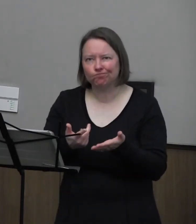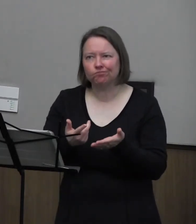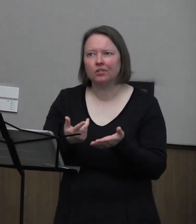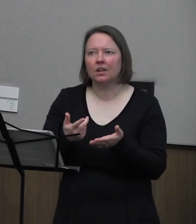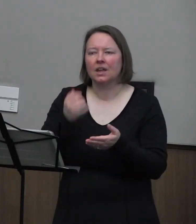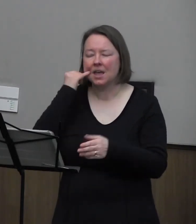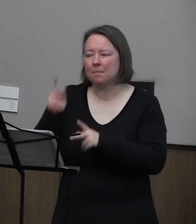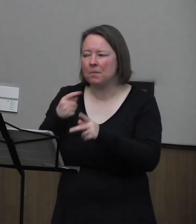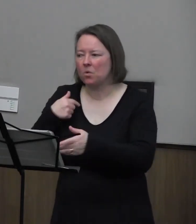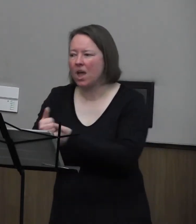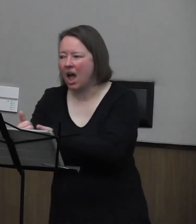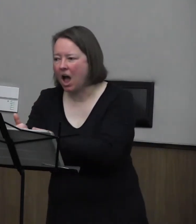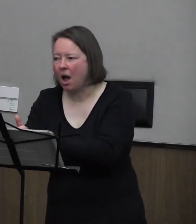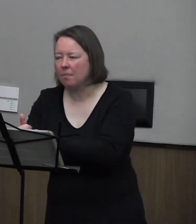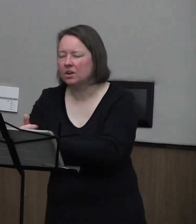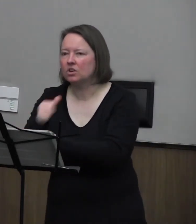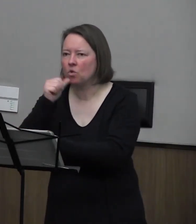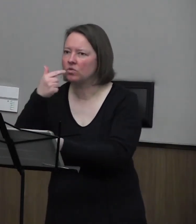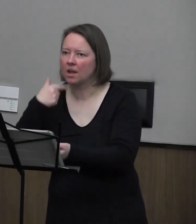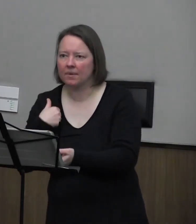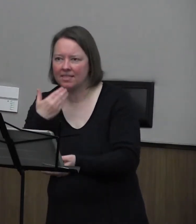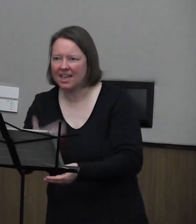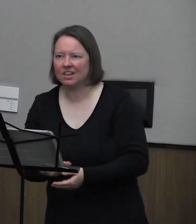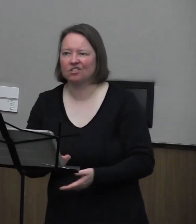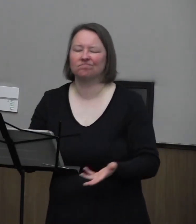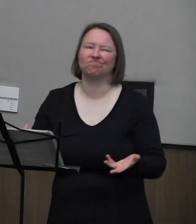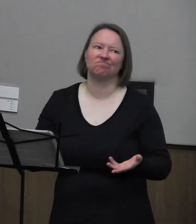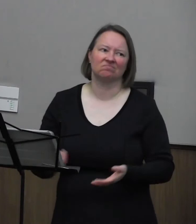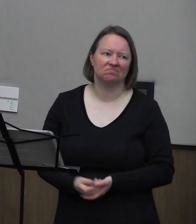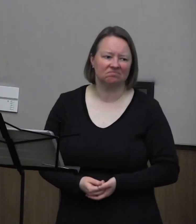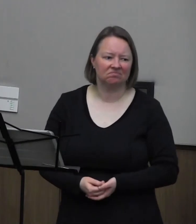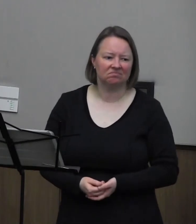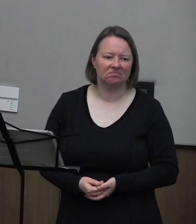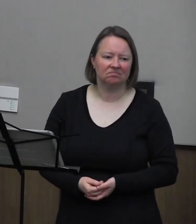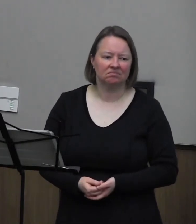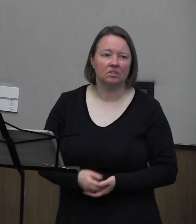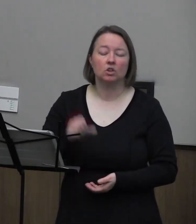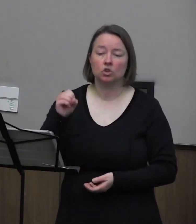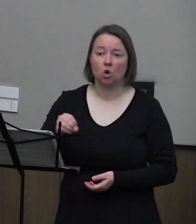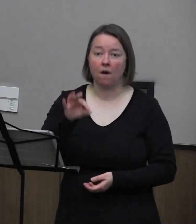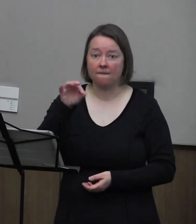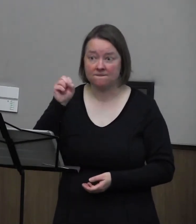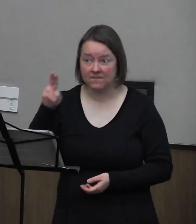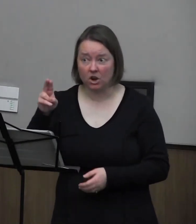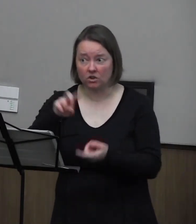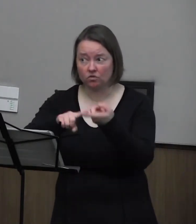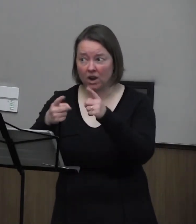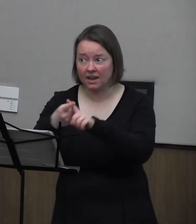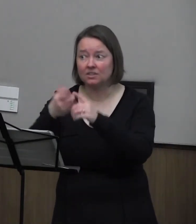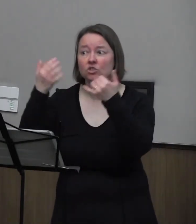do not say, thank you. So, my fairest friends, today, I ask